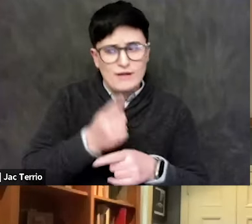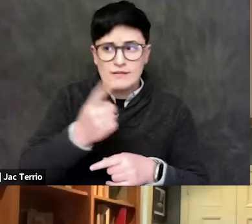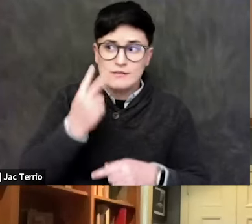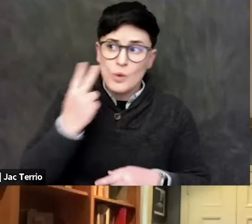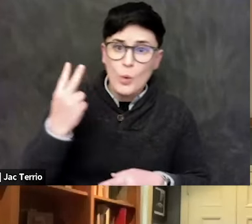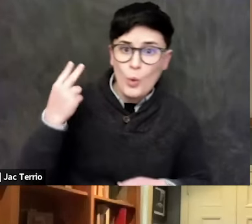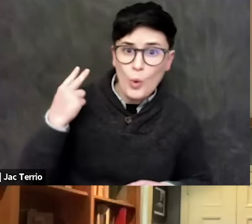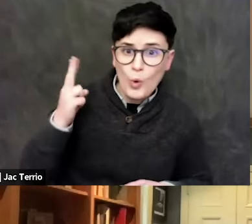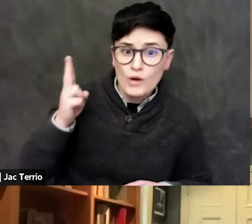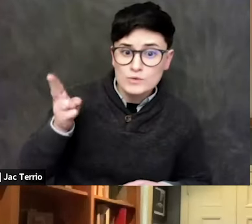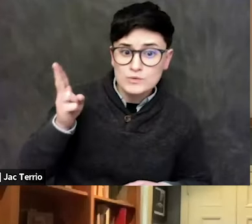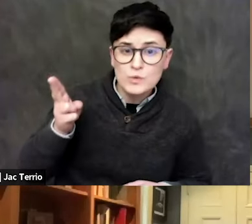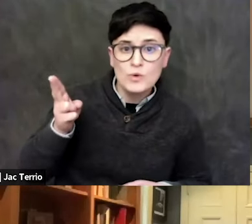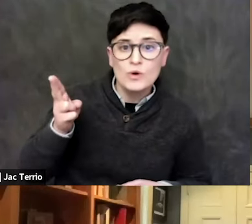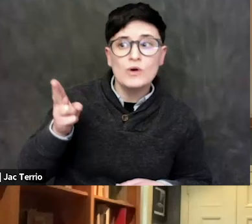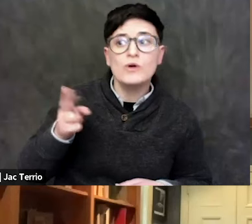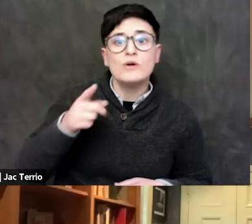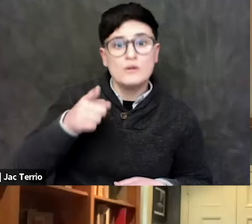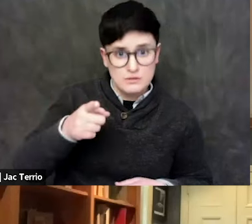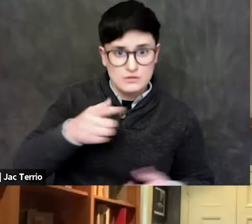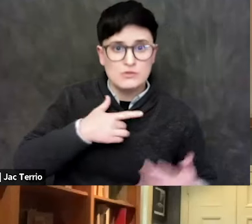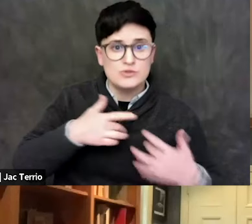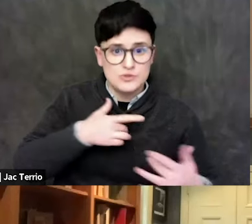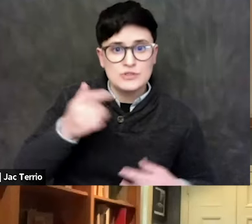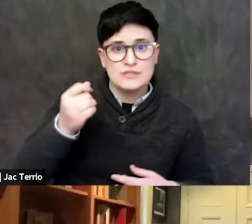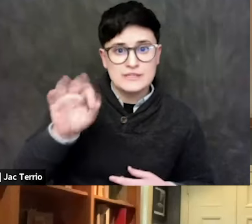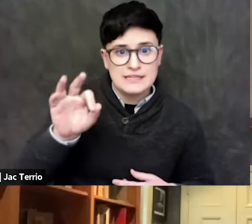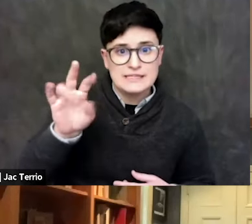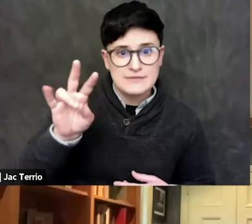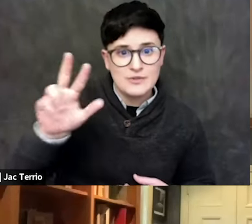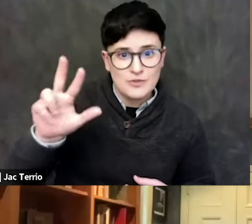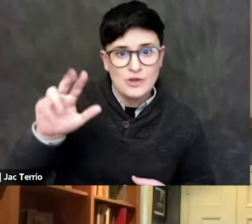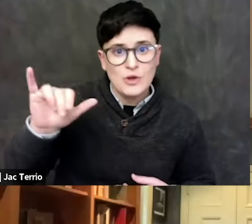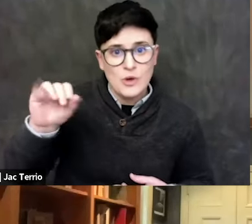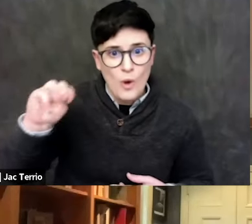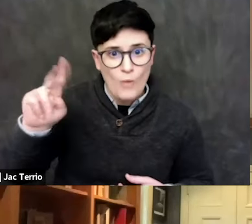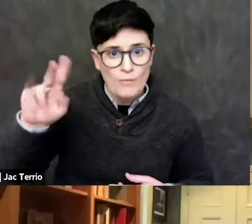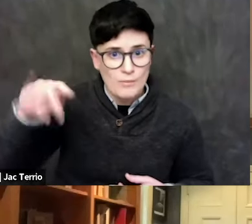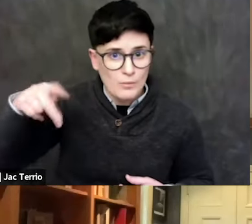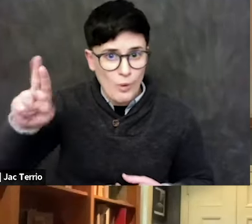there was a concern in the '73 Yum Kippur War where there was the Arab oil embargo.